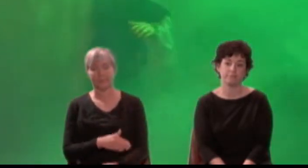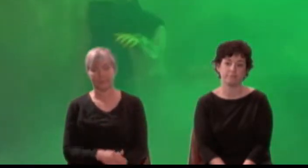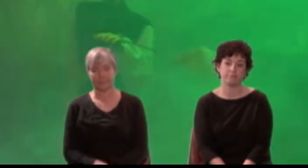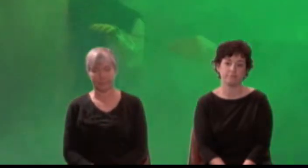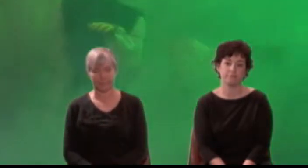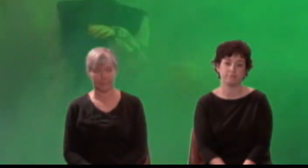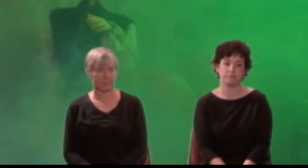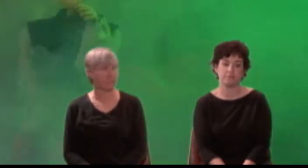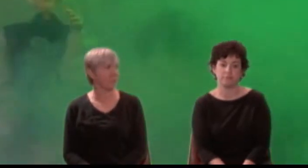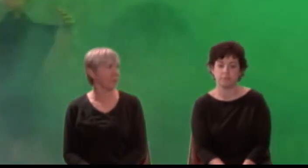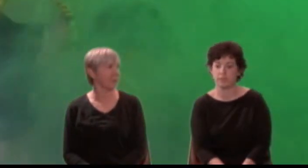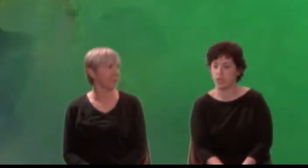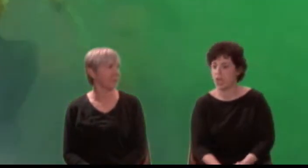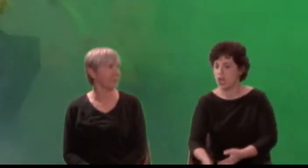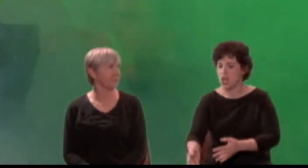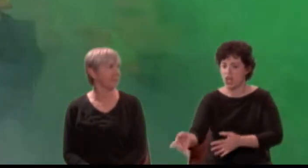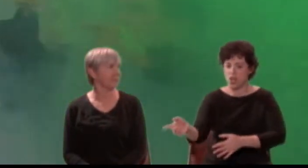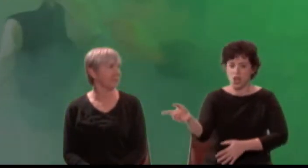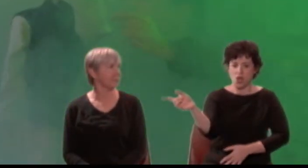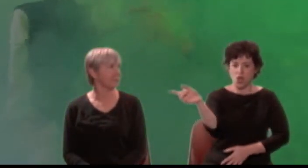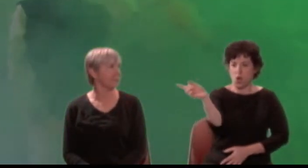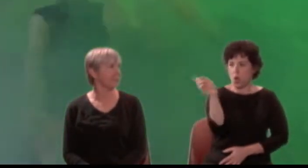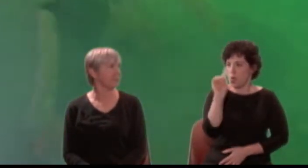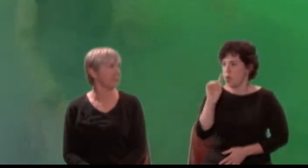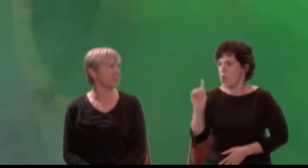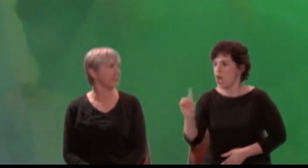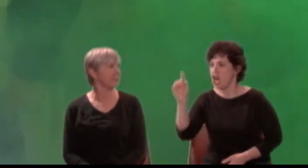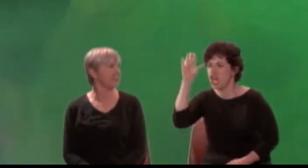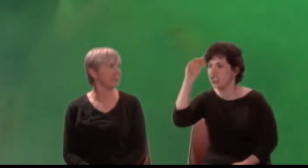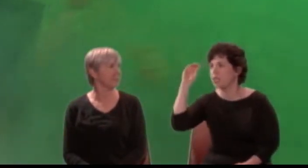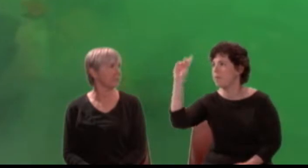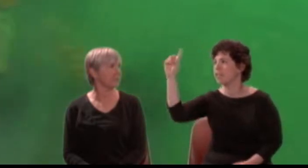Lysander: Where art thou, proud Demetrius? Speak thou now!